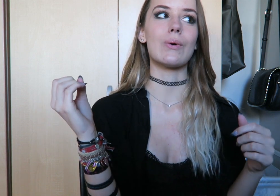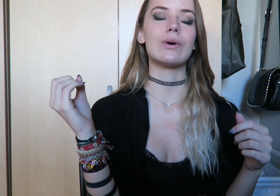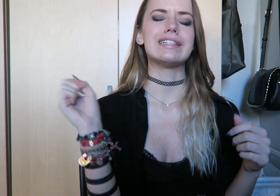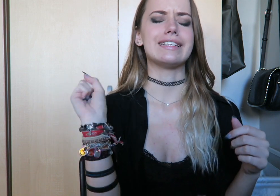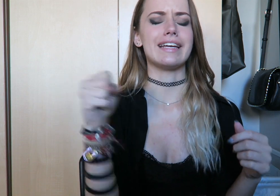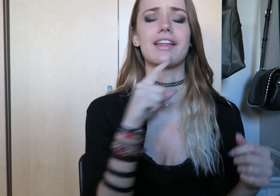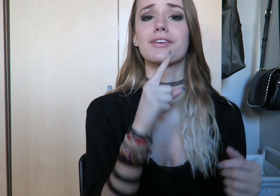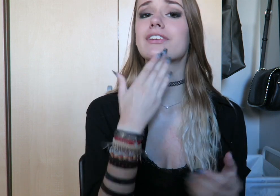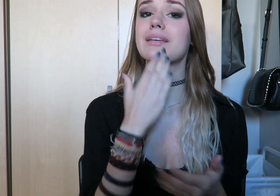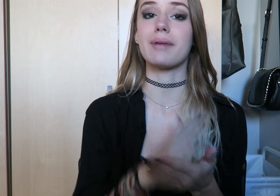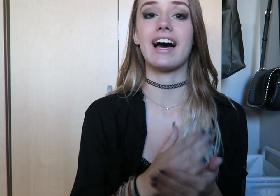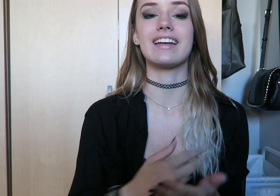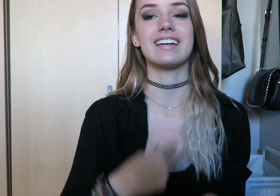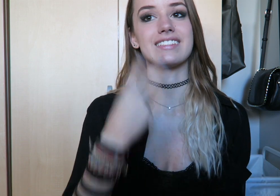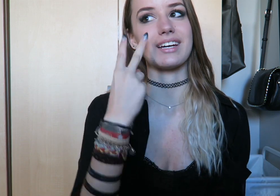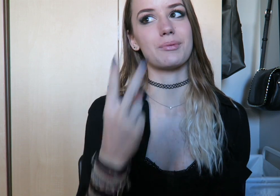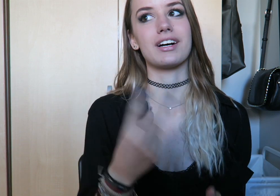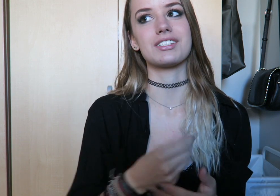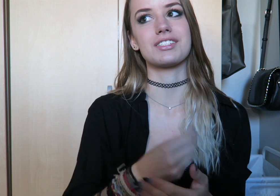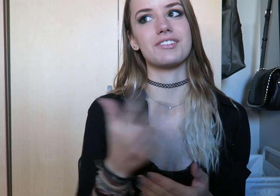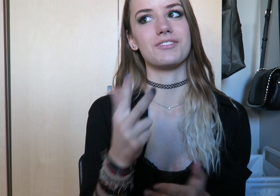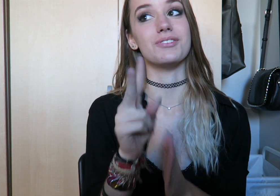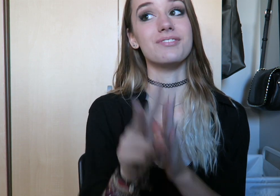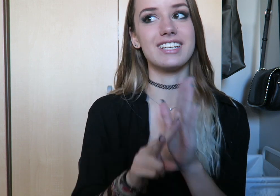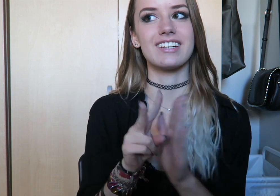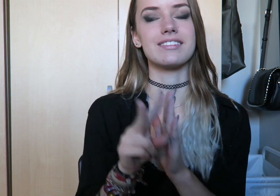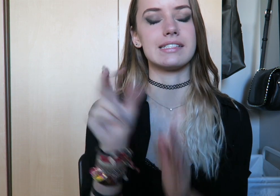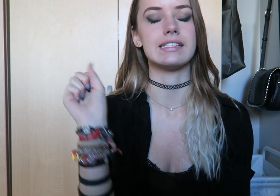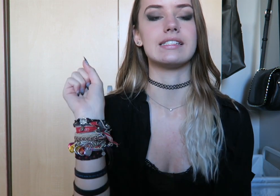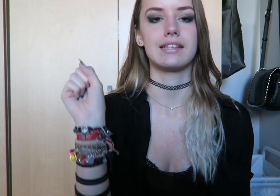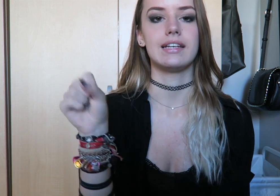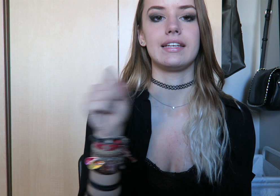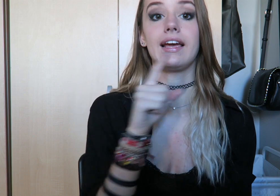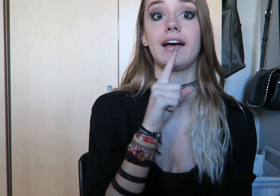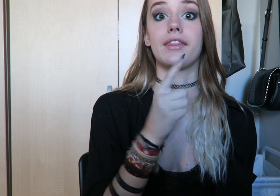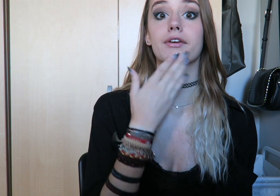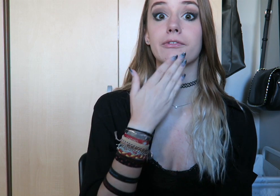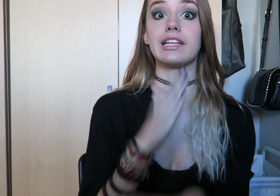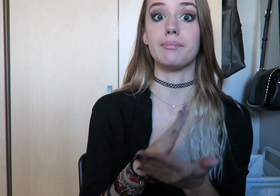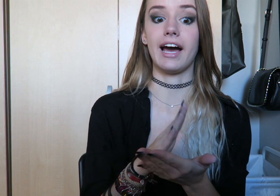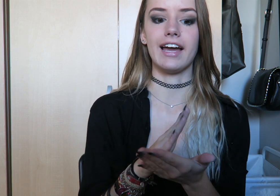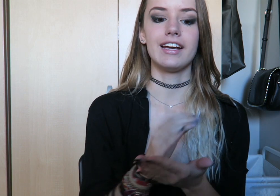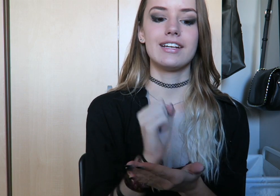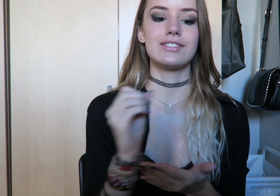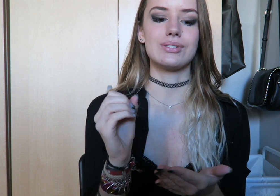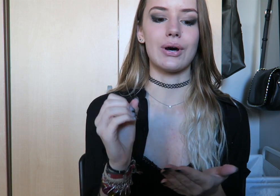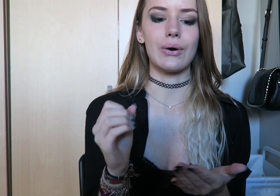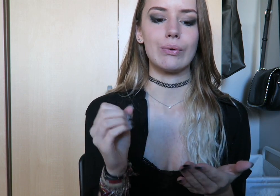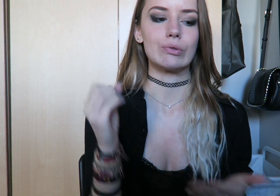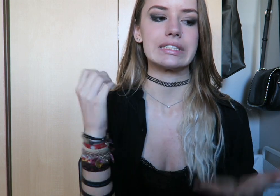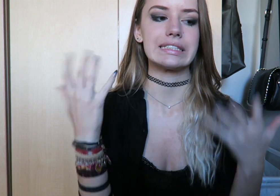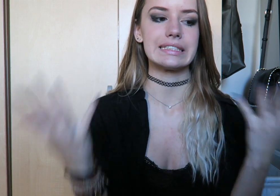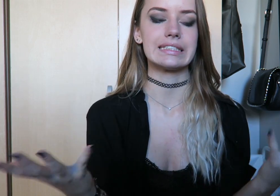So, yeah, they're really bad and I watched a few videos and, yeah they're really bad